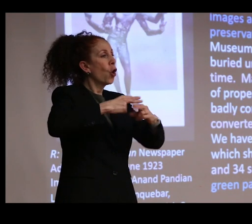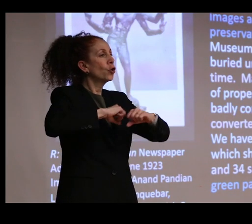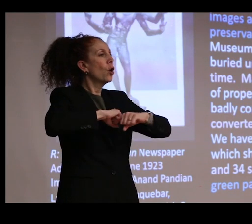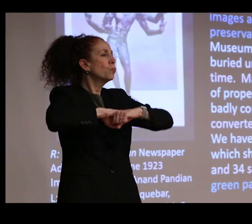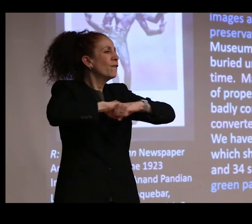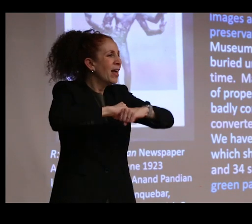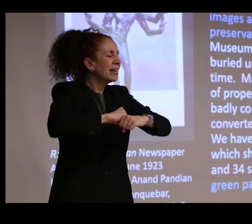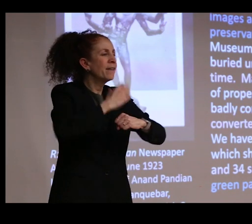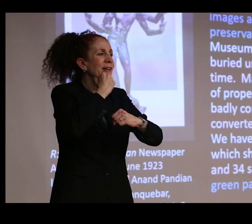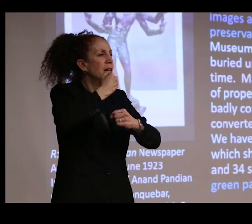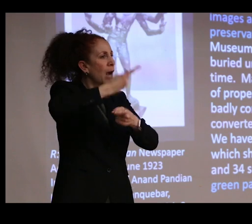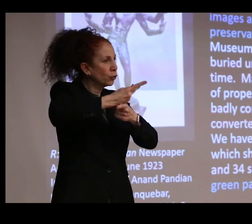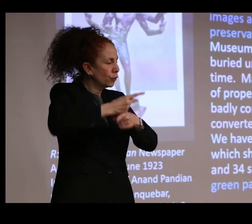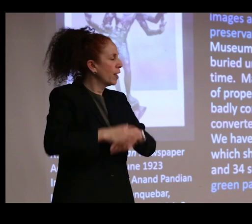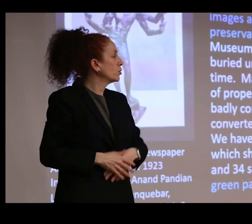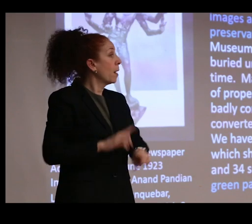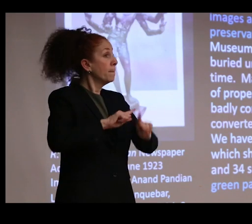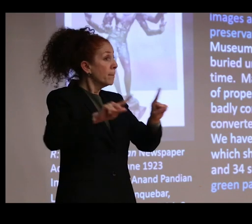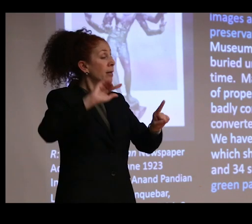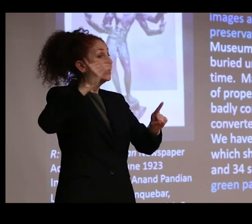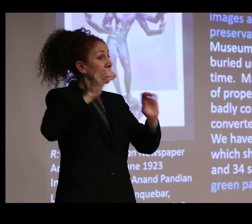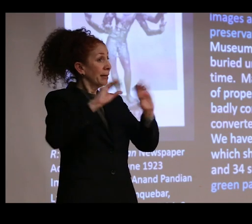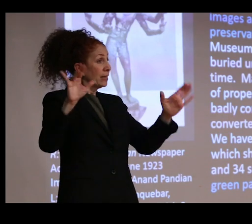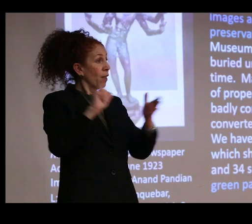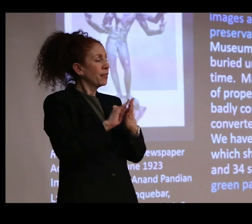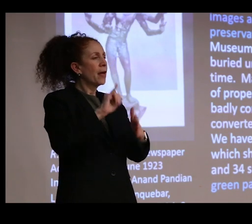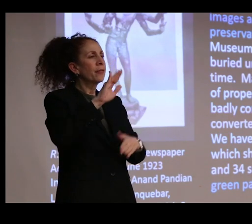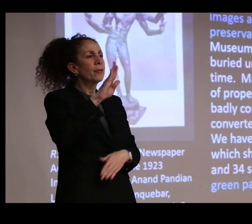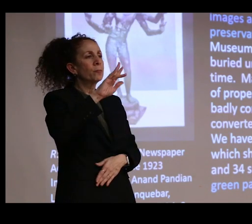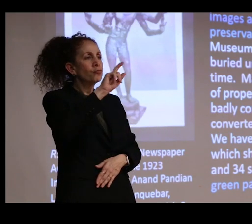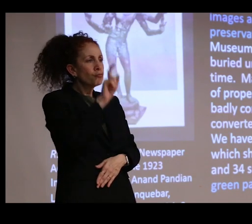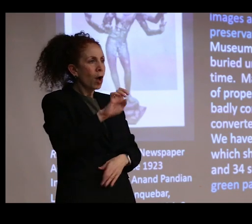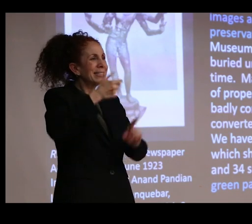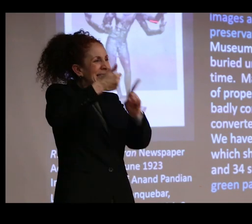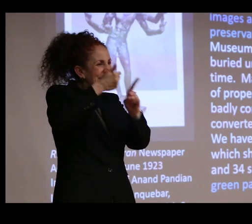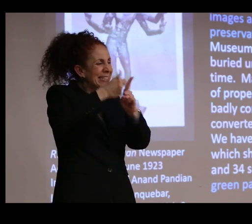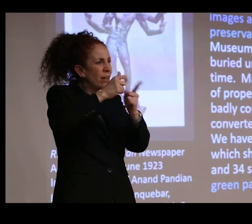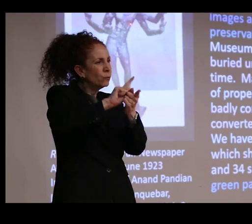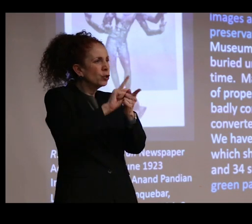But it was soon very clear that the material of the bronze itself was changing. And if you look here, you can see